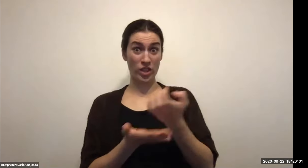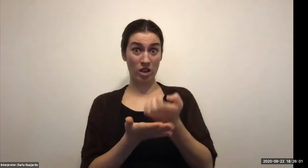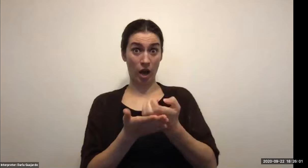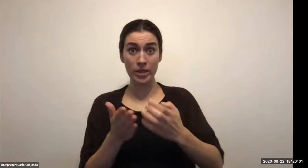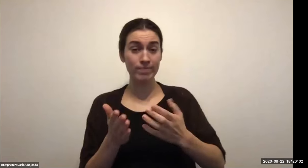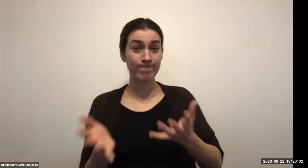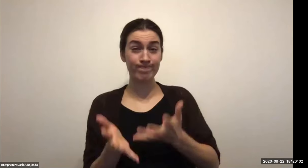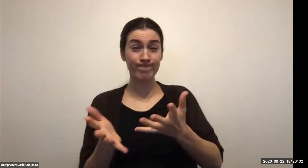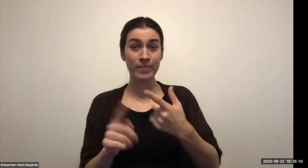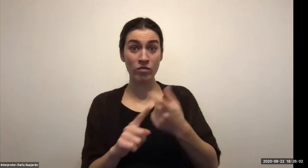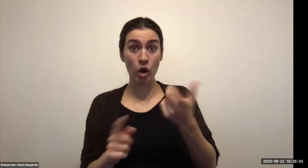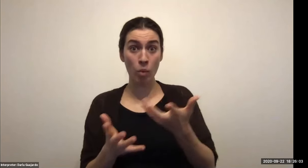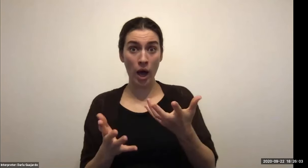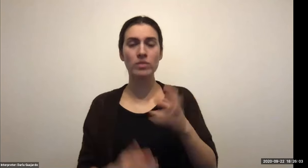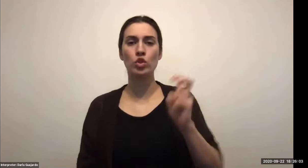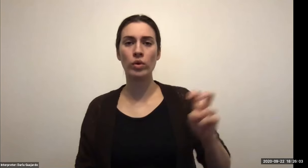Keith Wolling: But back to the student side of things, you're in college.